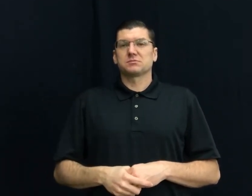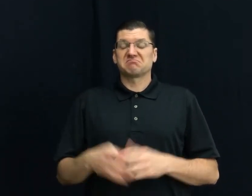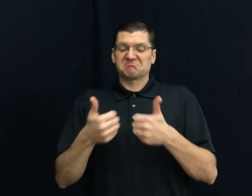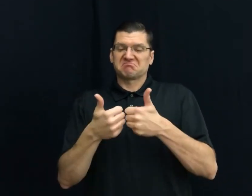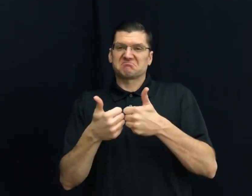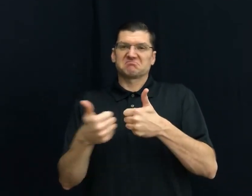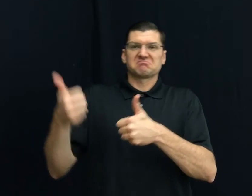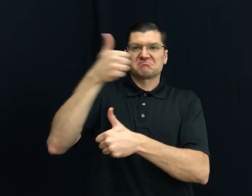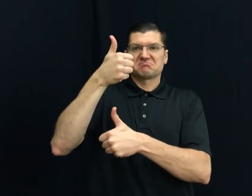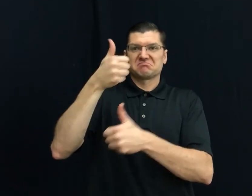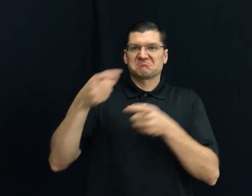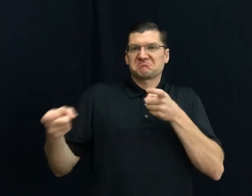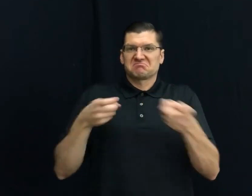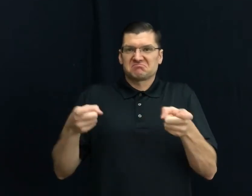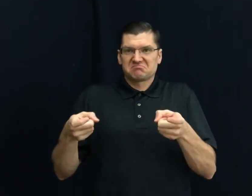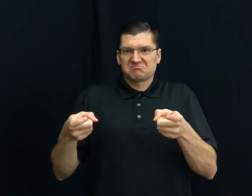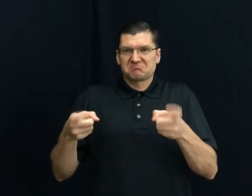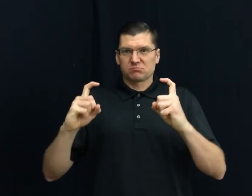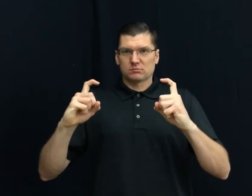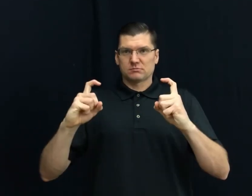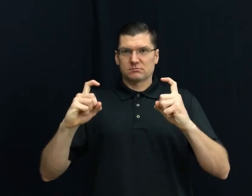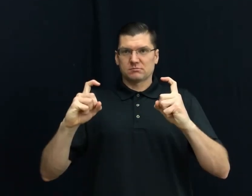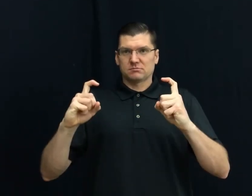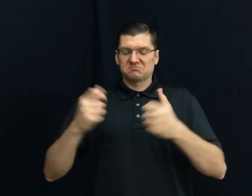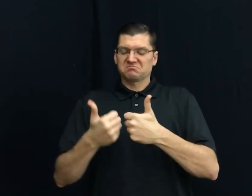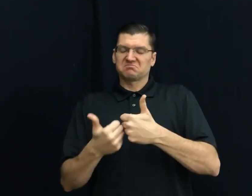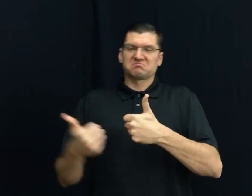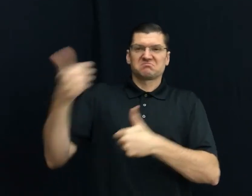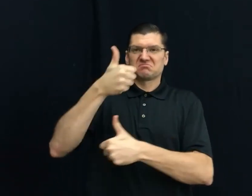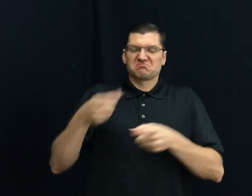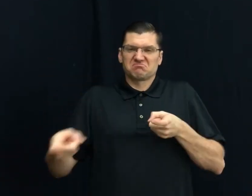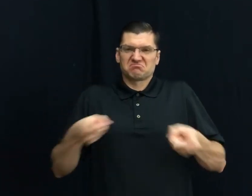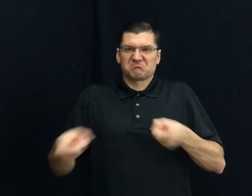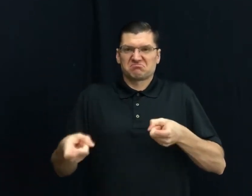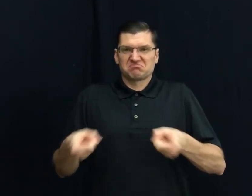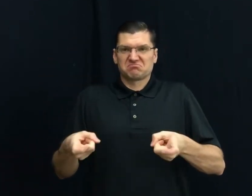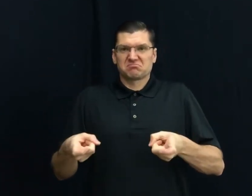18) HIGHER POWER / CONTROL